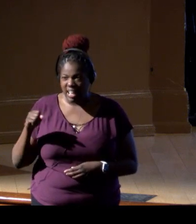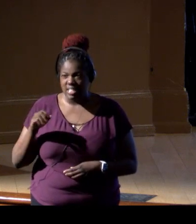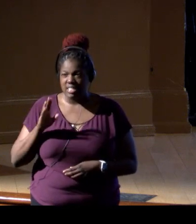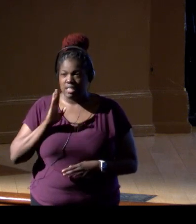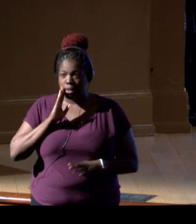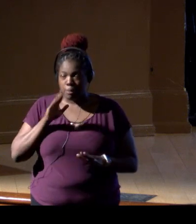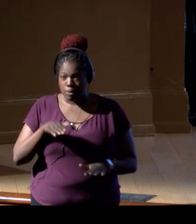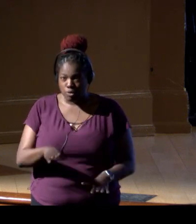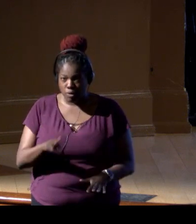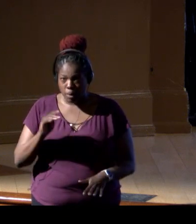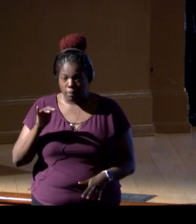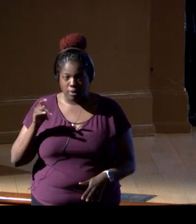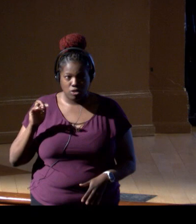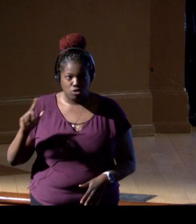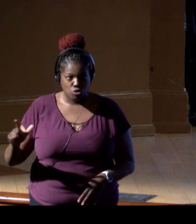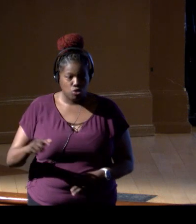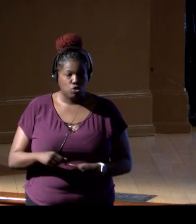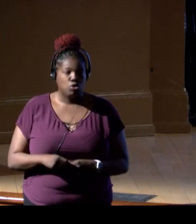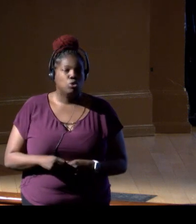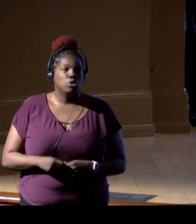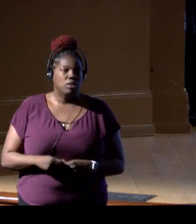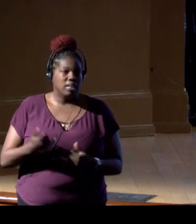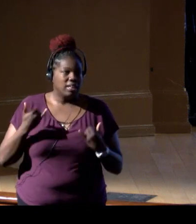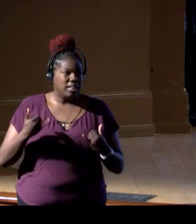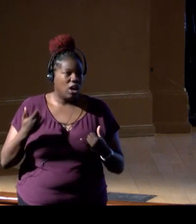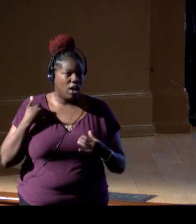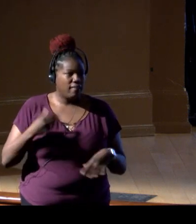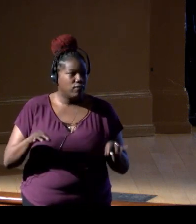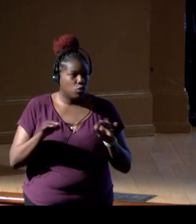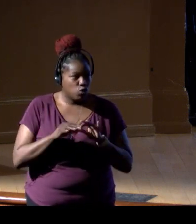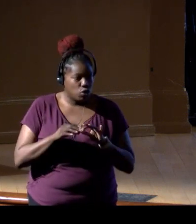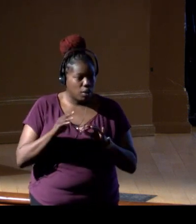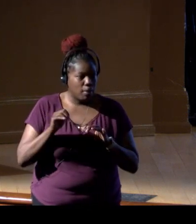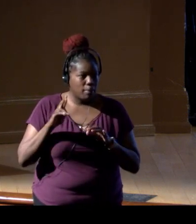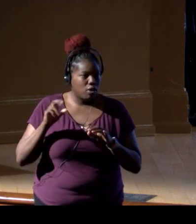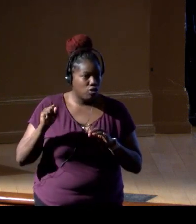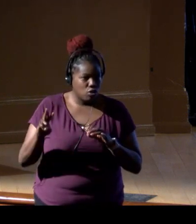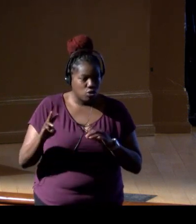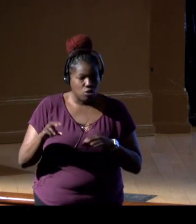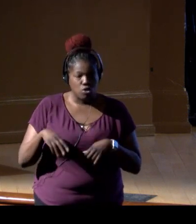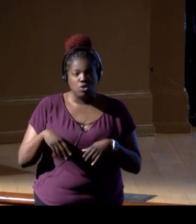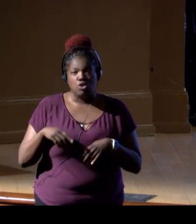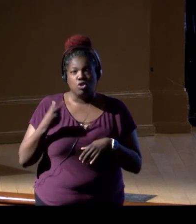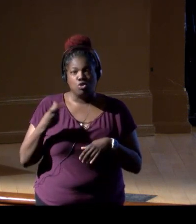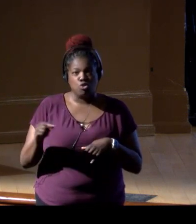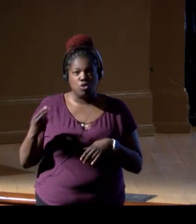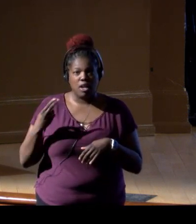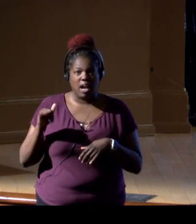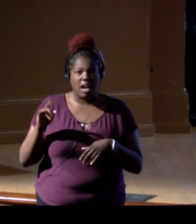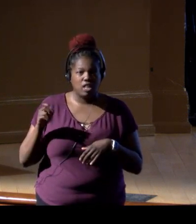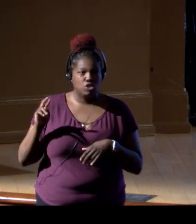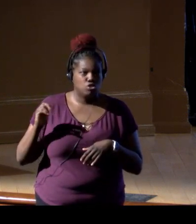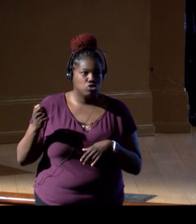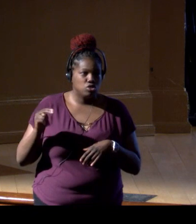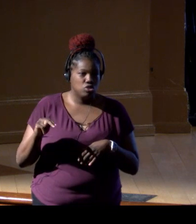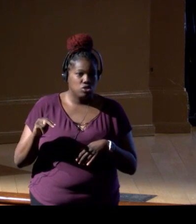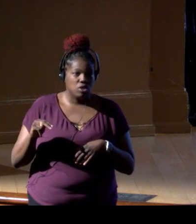we have carbon sequestration, we now have critical minerals, green hydrogen, and then of course, the real big one is offshore wind.